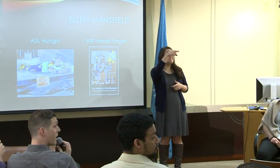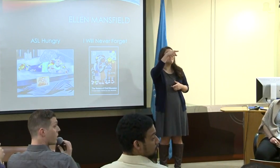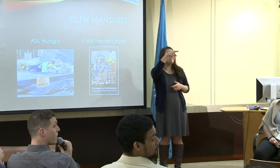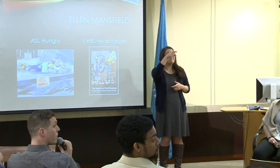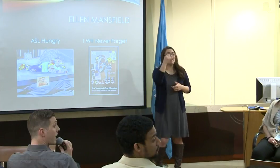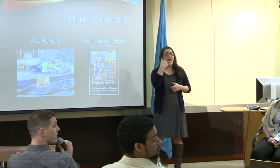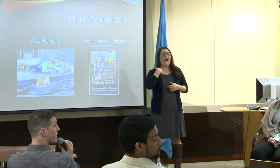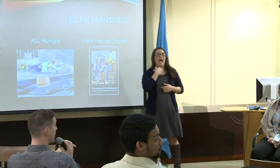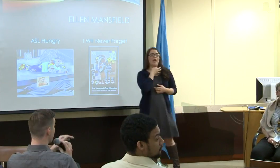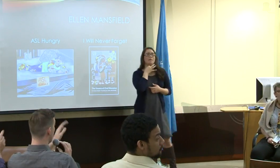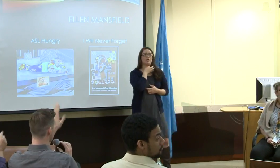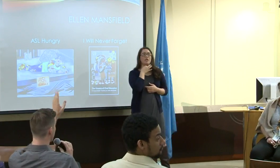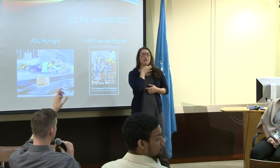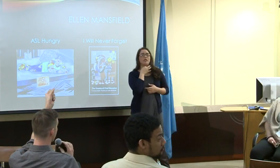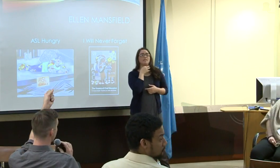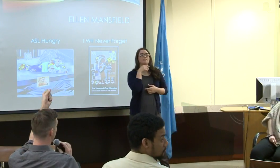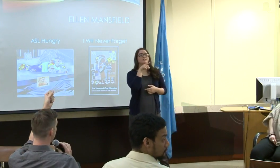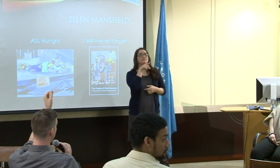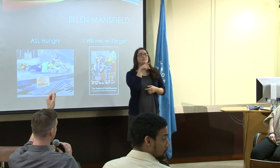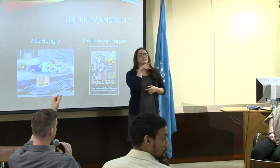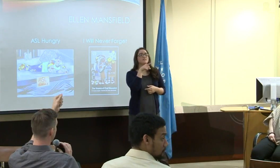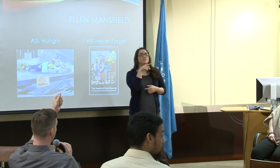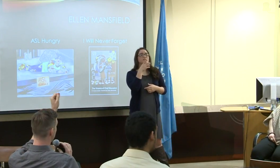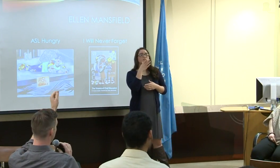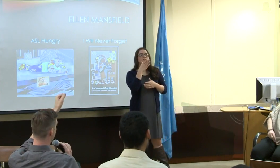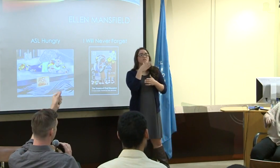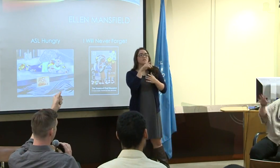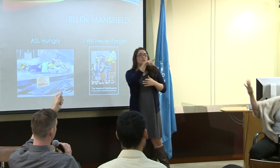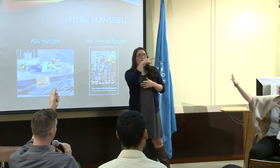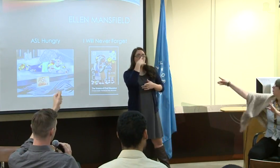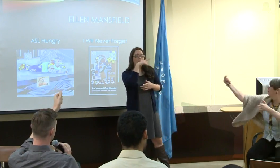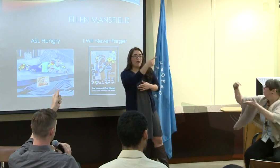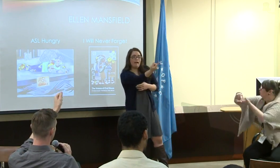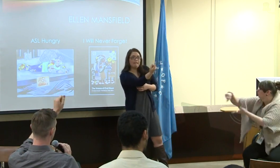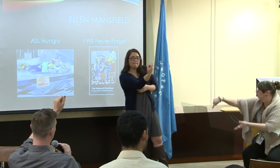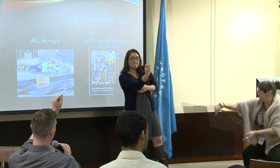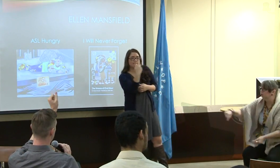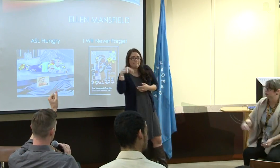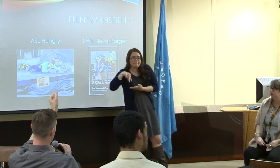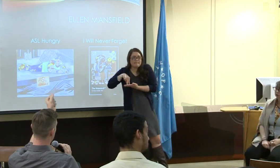And we would ask that if anyone is going to use Sign Language, that they could come up to the front of the room.